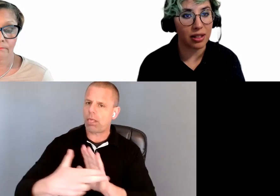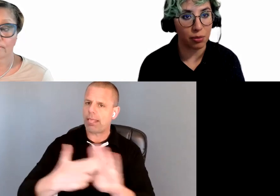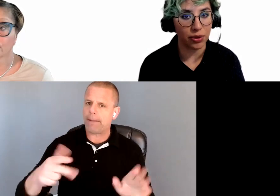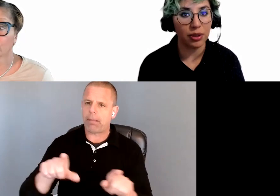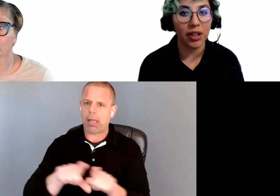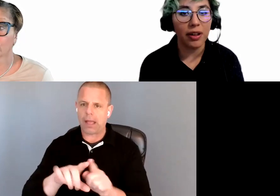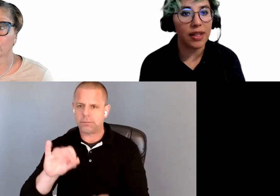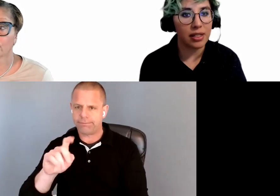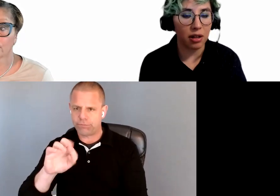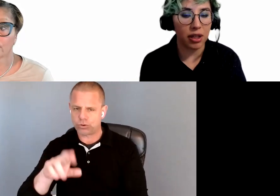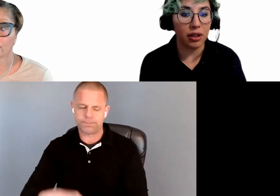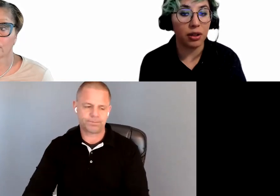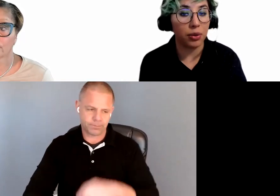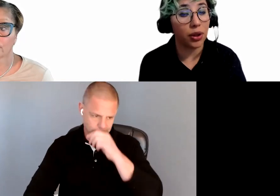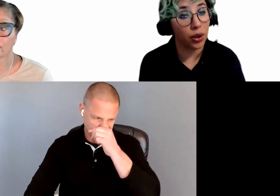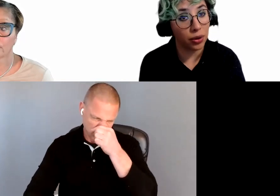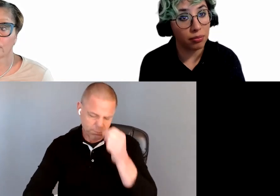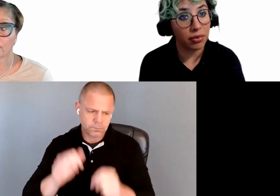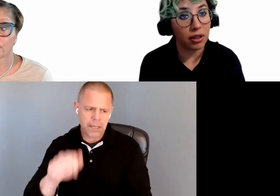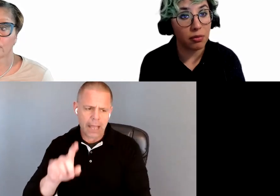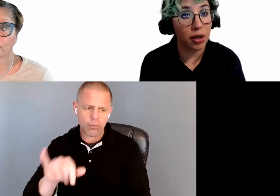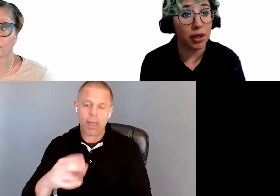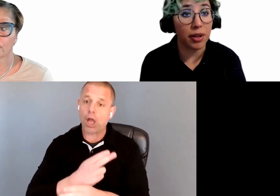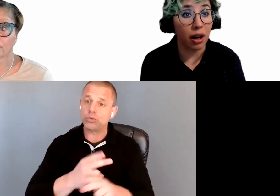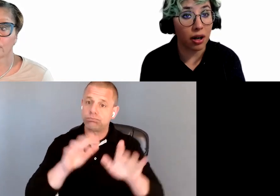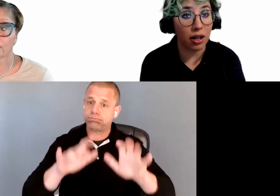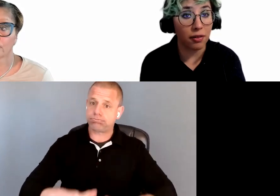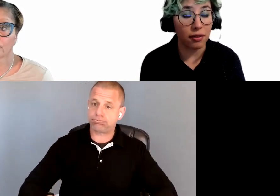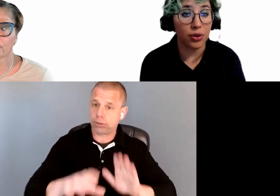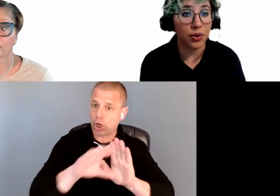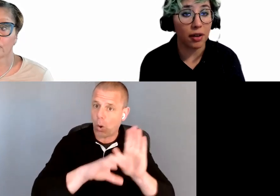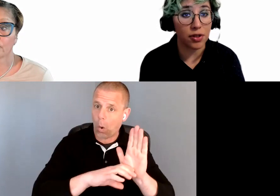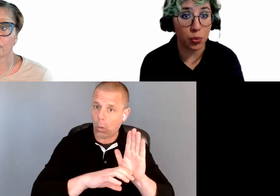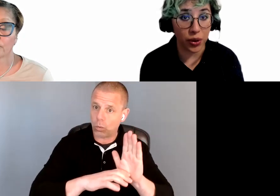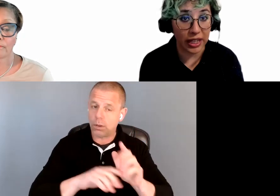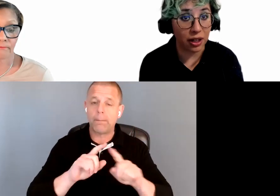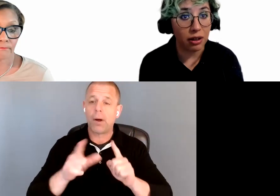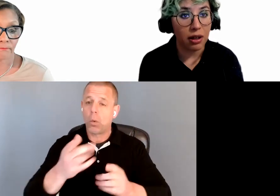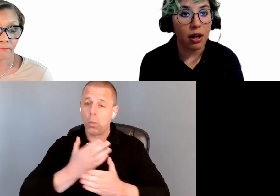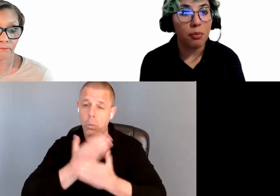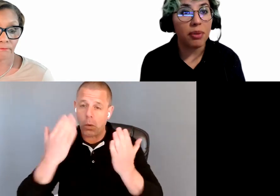labeled. This can be done through code. It might be a bit hard if you don't have the support there.